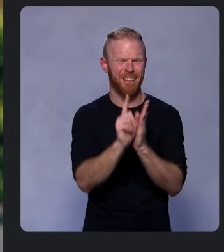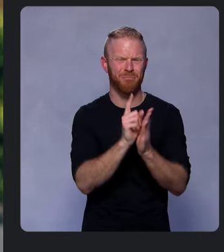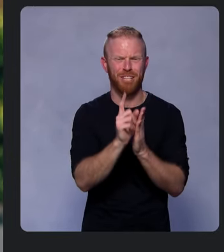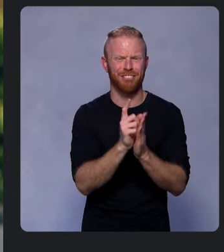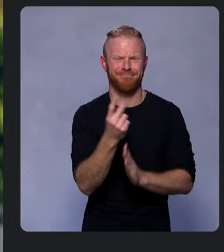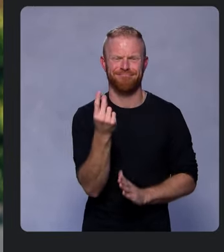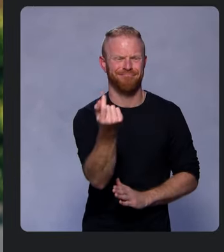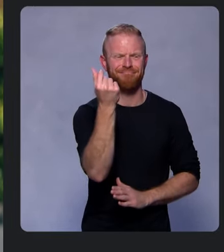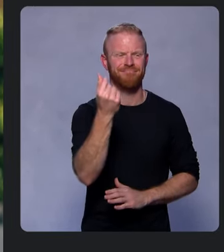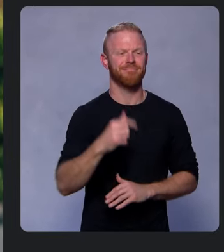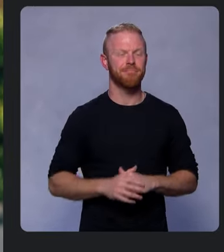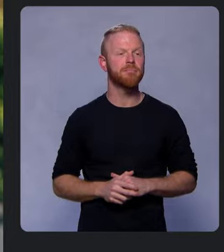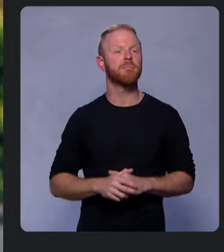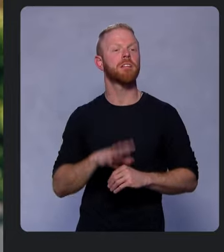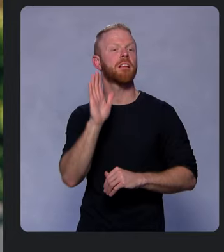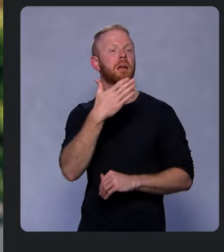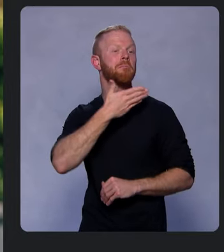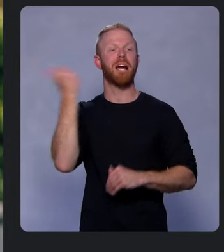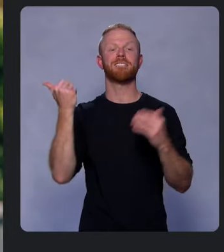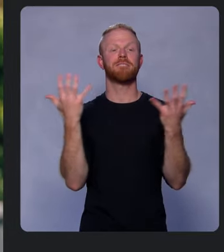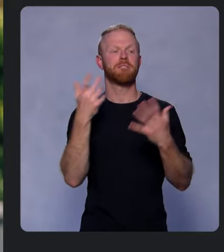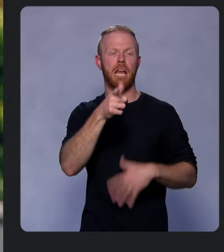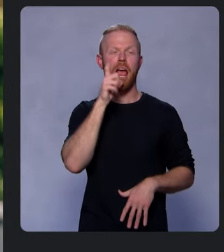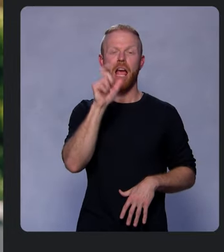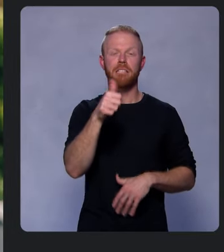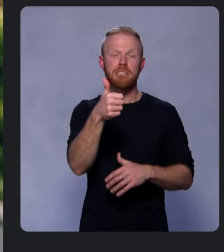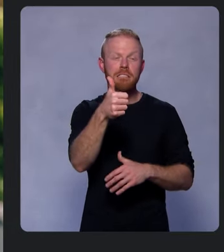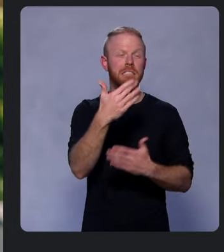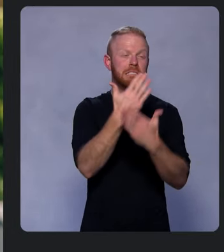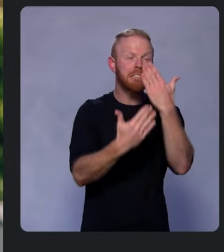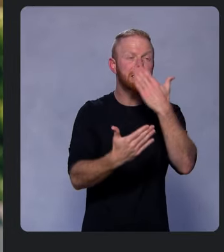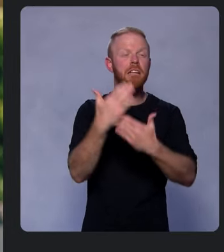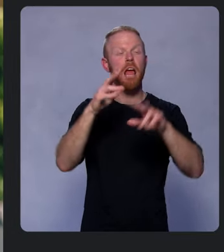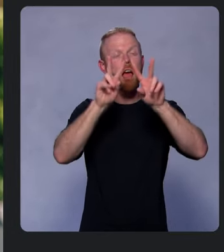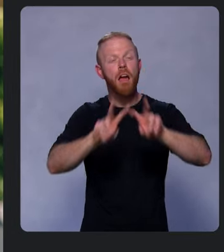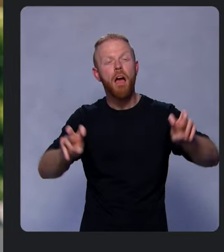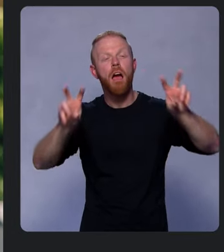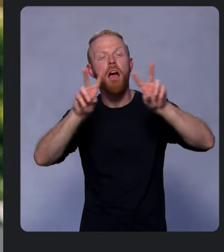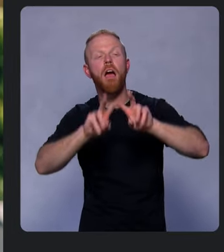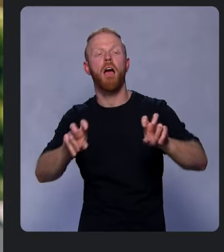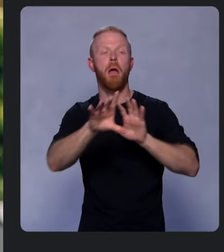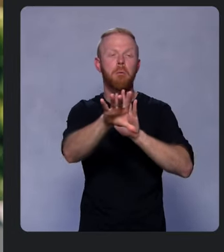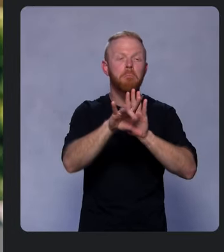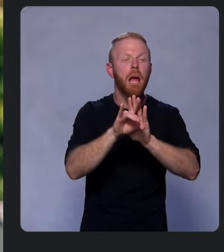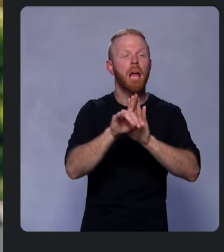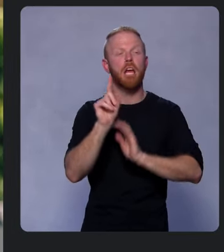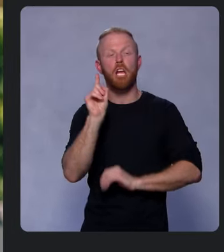Best of all, you don't need to manually analyze the results and pick a single winning experience to roll out.